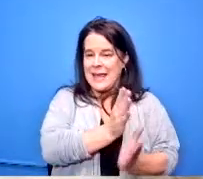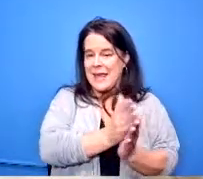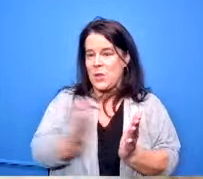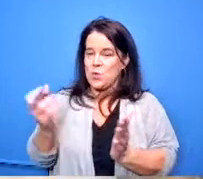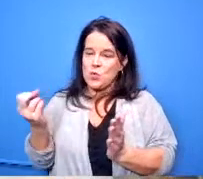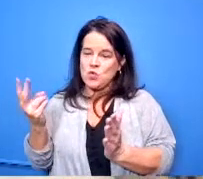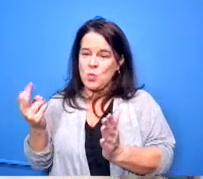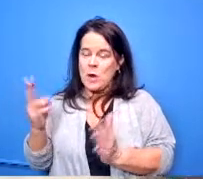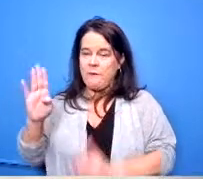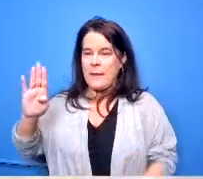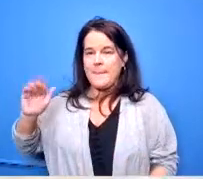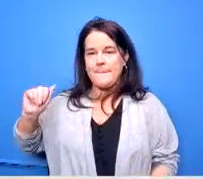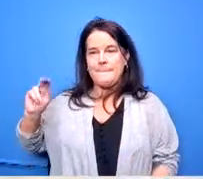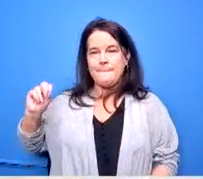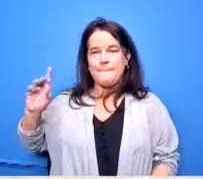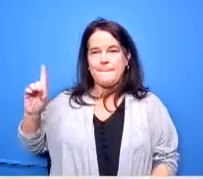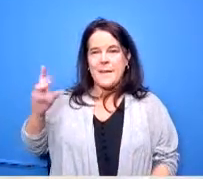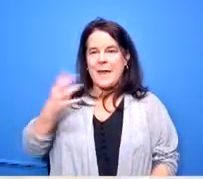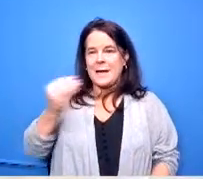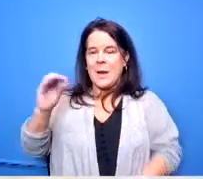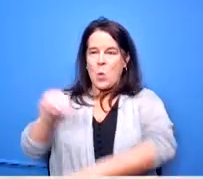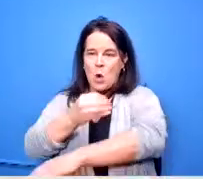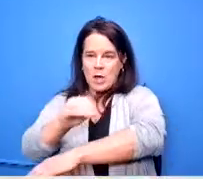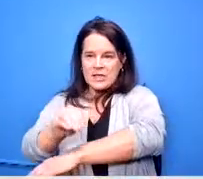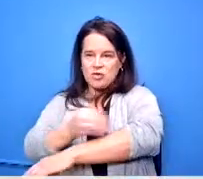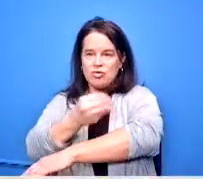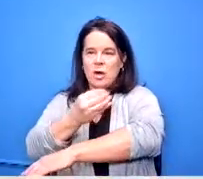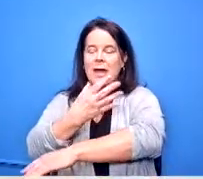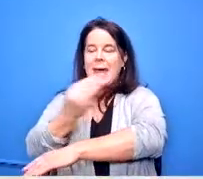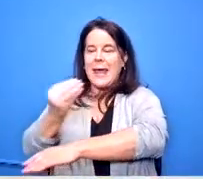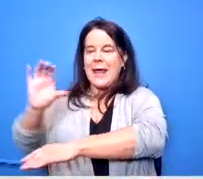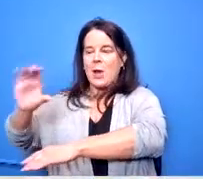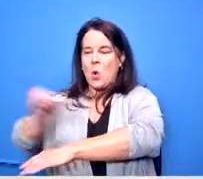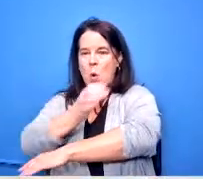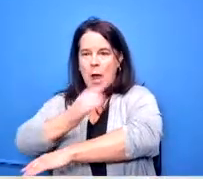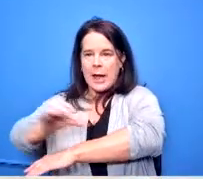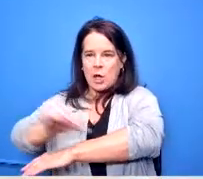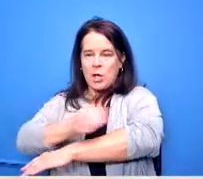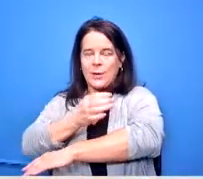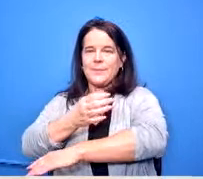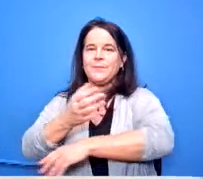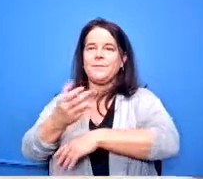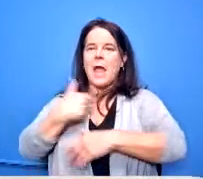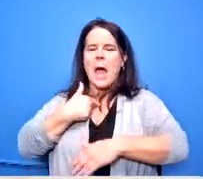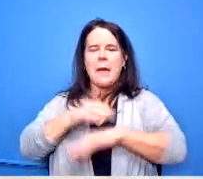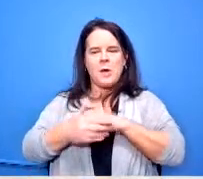band and orchestral and choir so i'm comfortable stepping in but we are posting